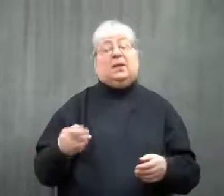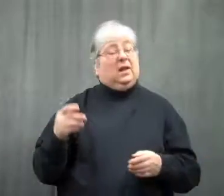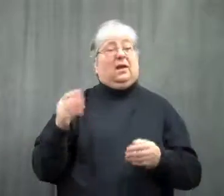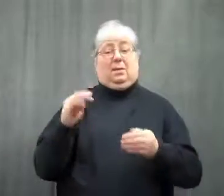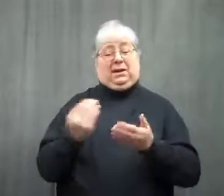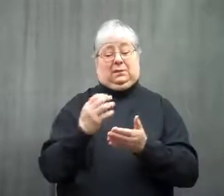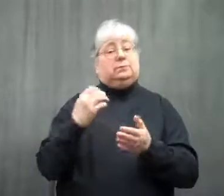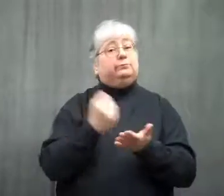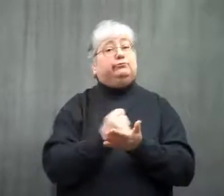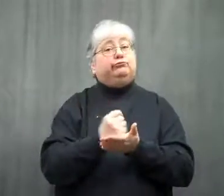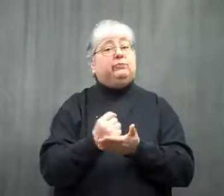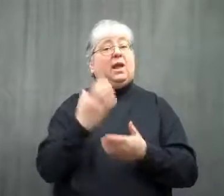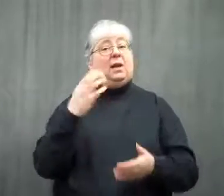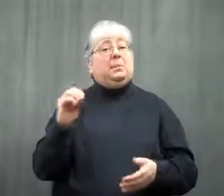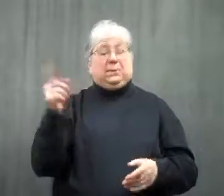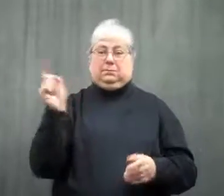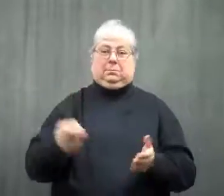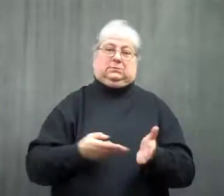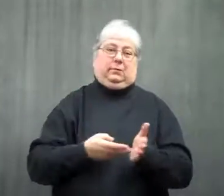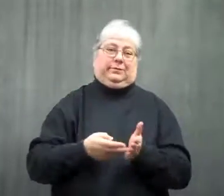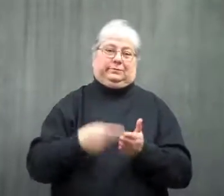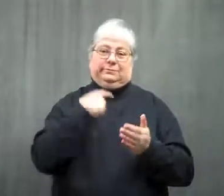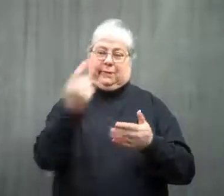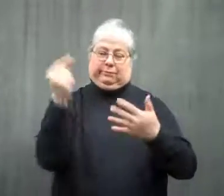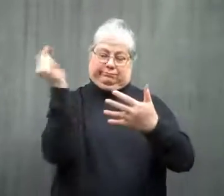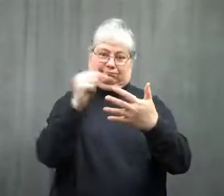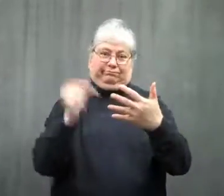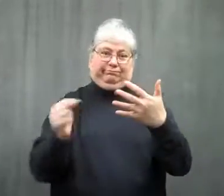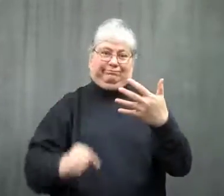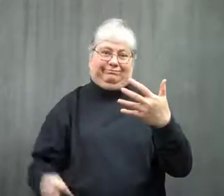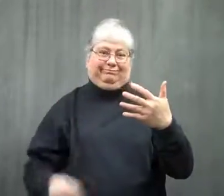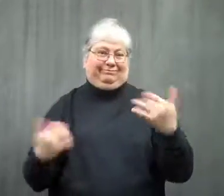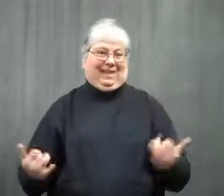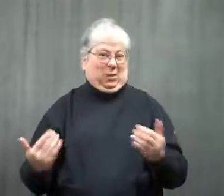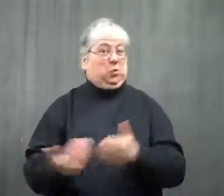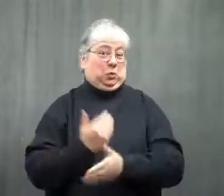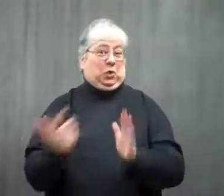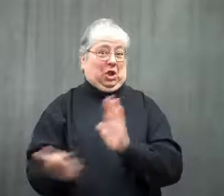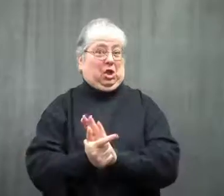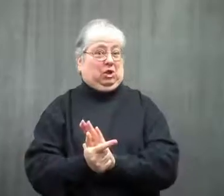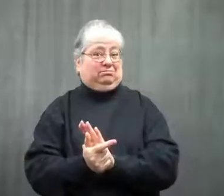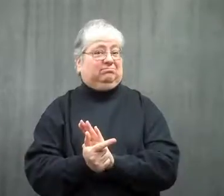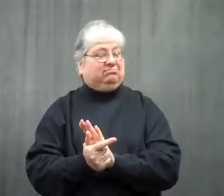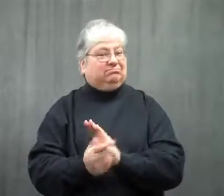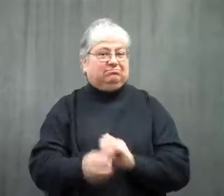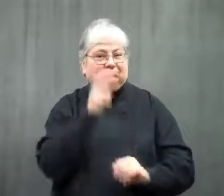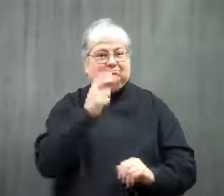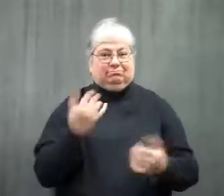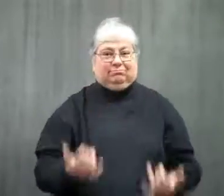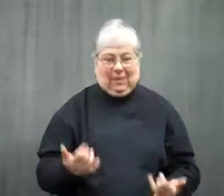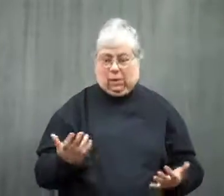The credit card companies have to be open with you about certain things. The new law is stricter.